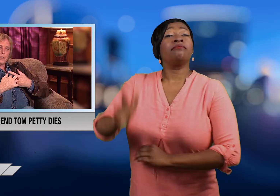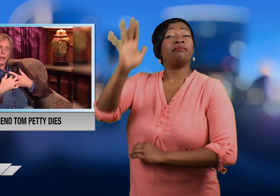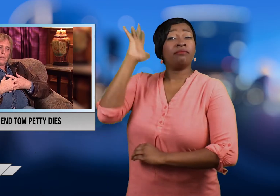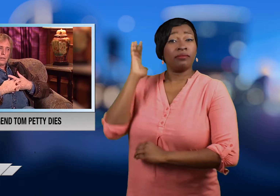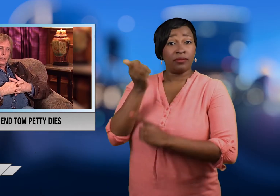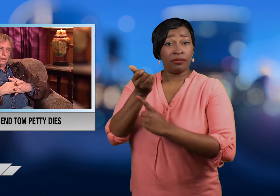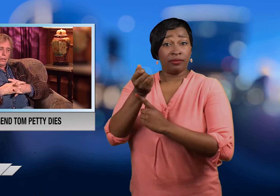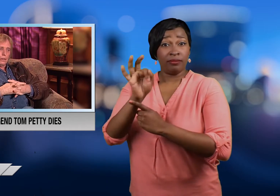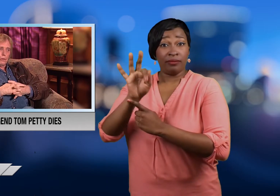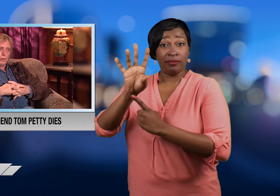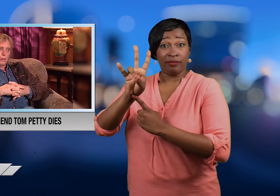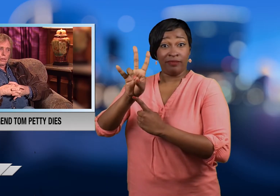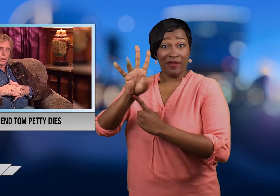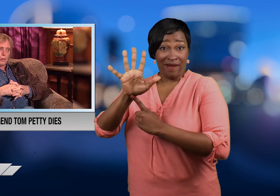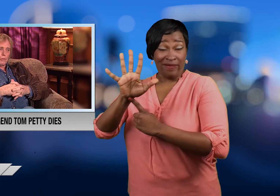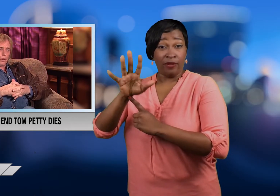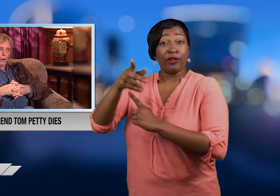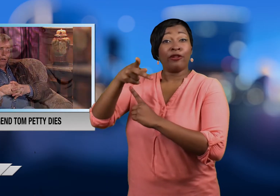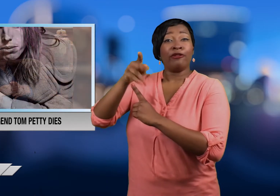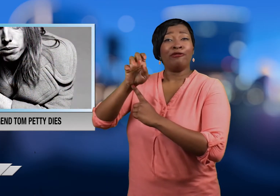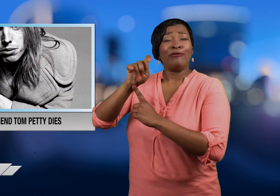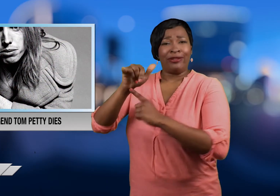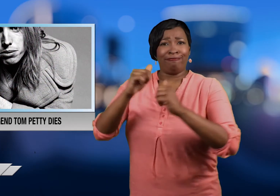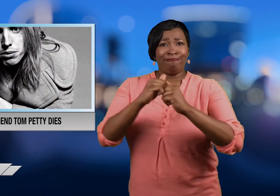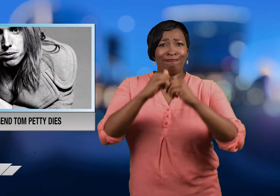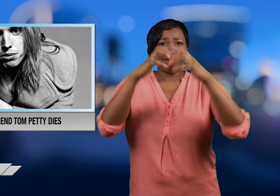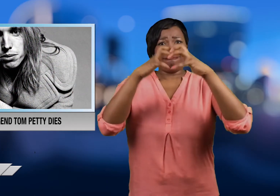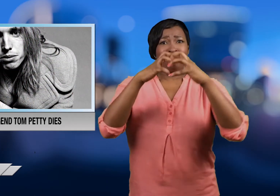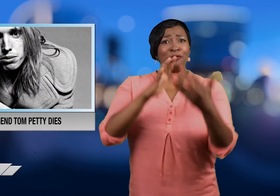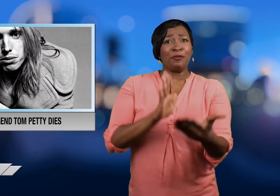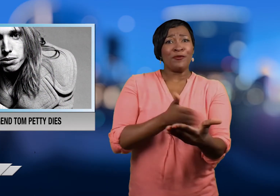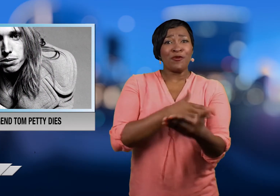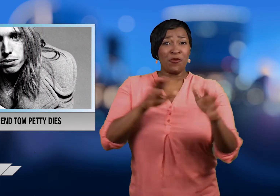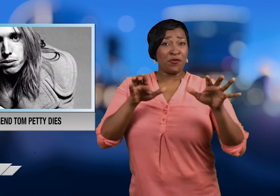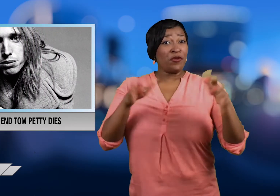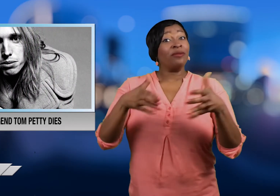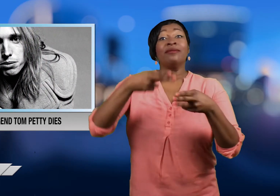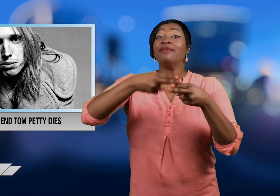In 1975. Petit formed the group